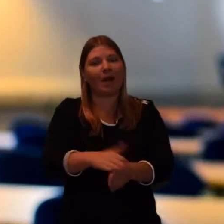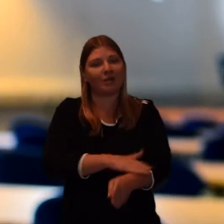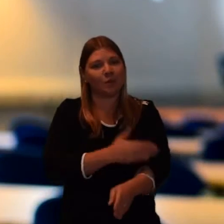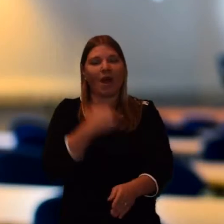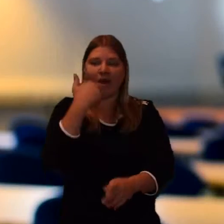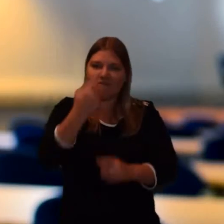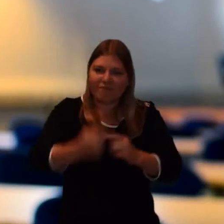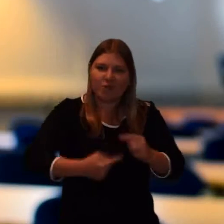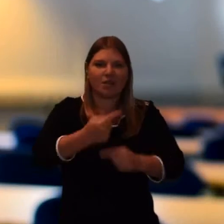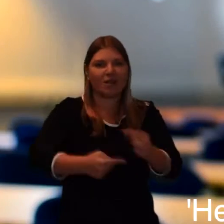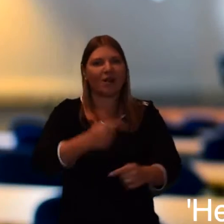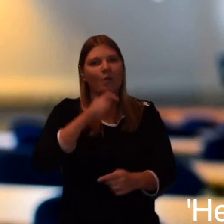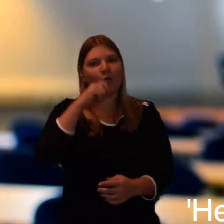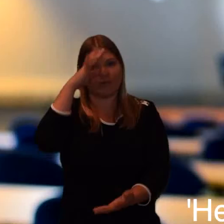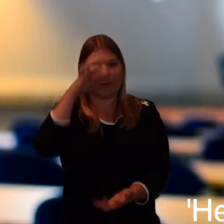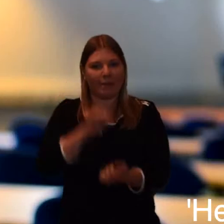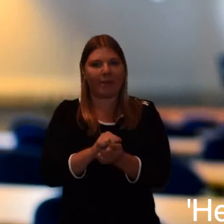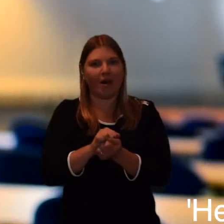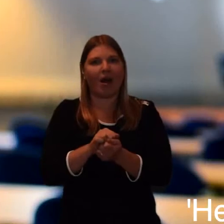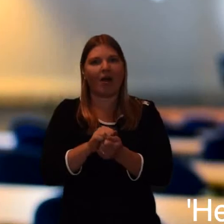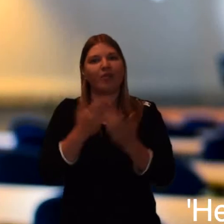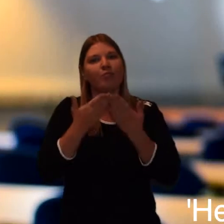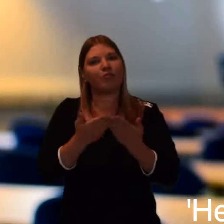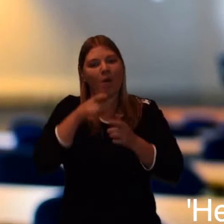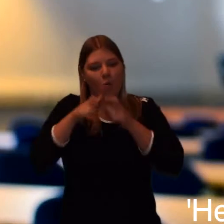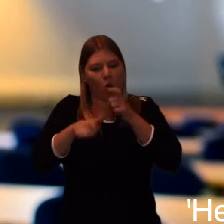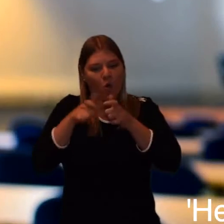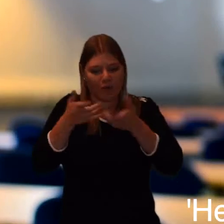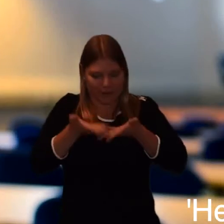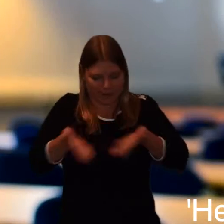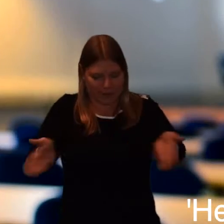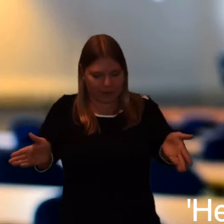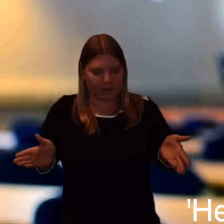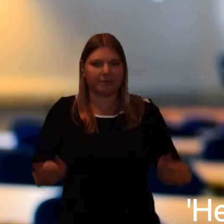Which ends with jose shalom bimraw uyase shalom